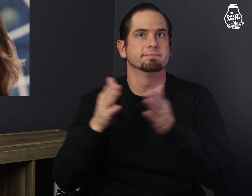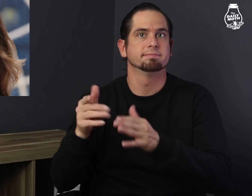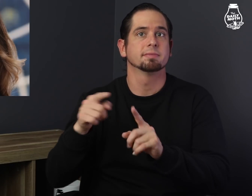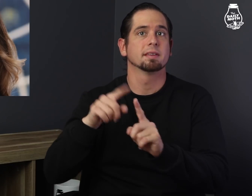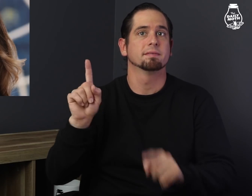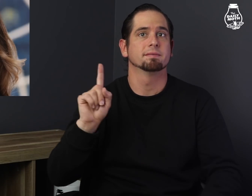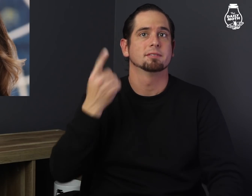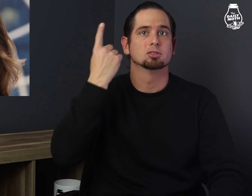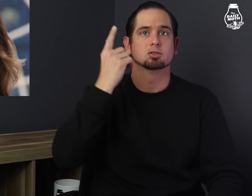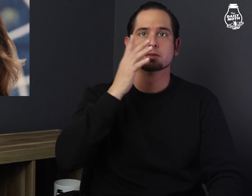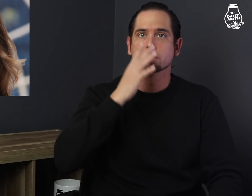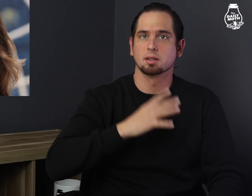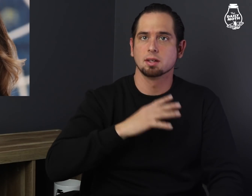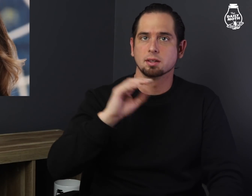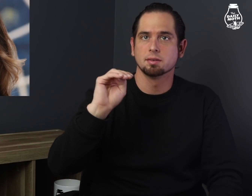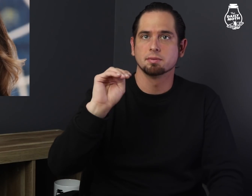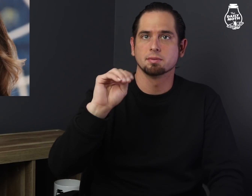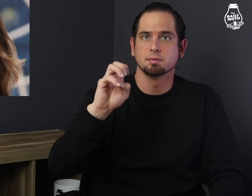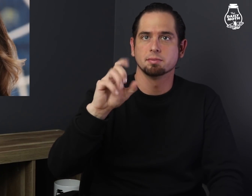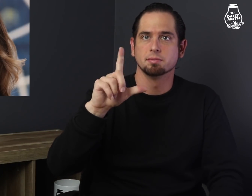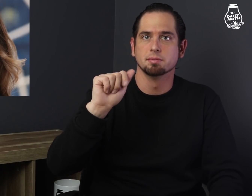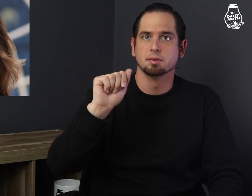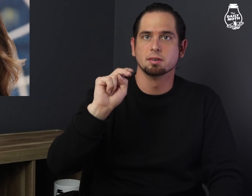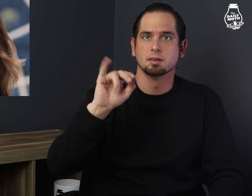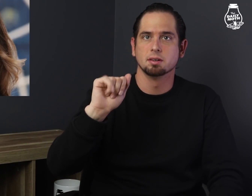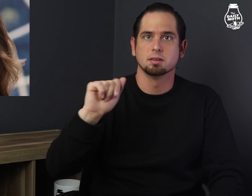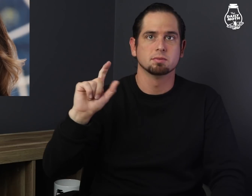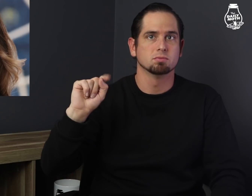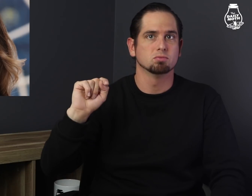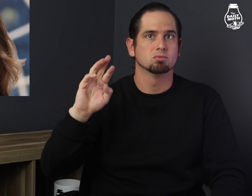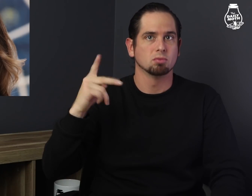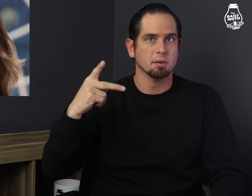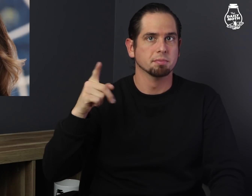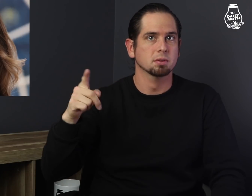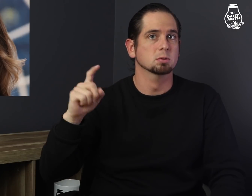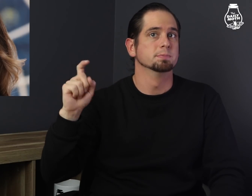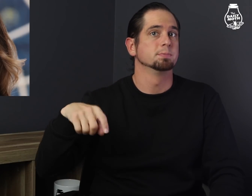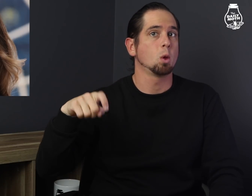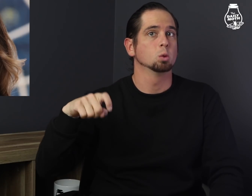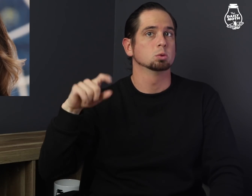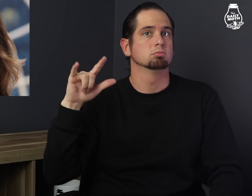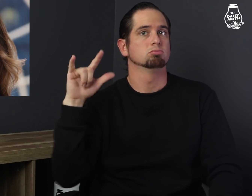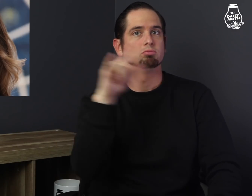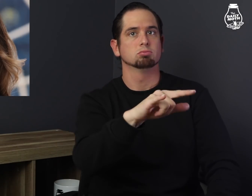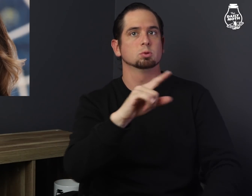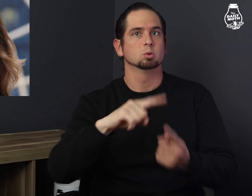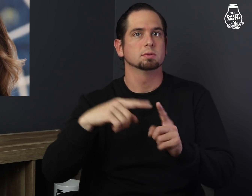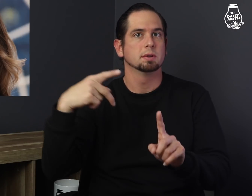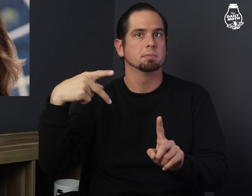First Lady Melania Trump was supposed to fly to